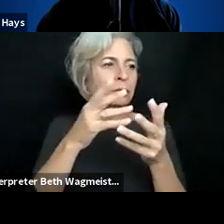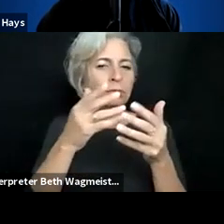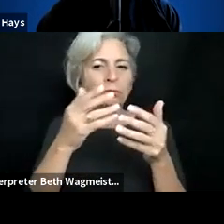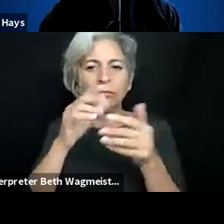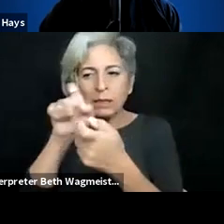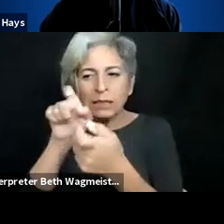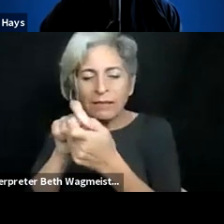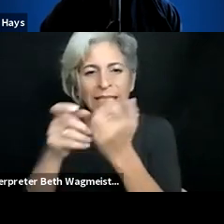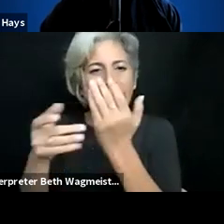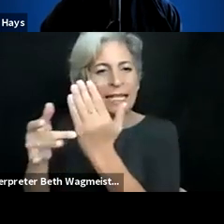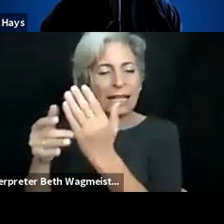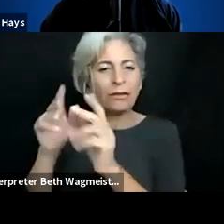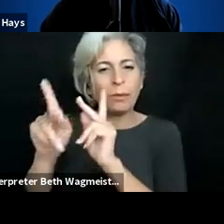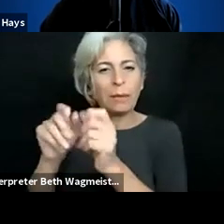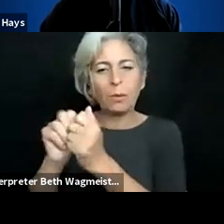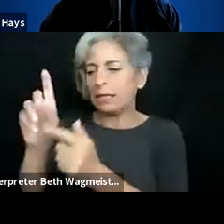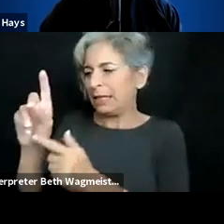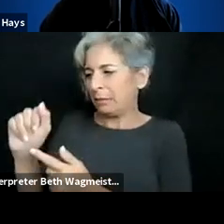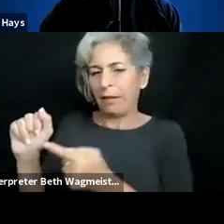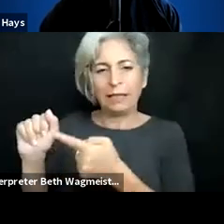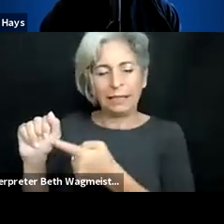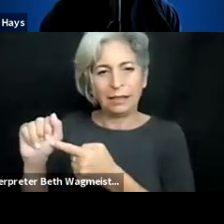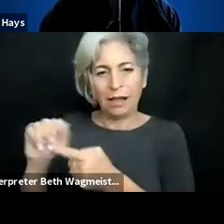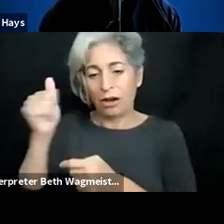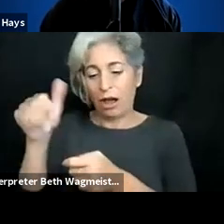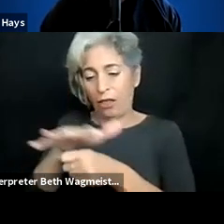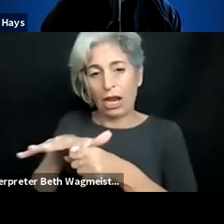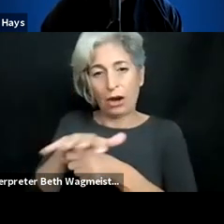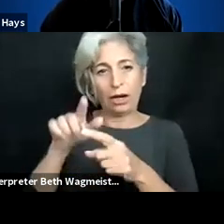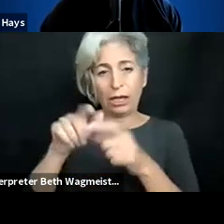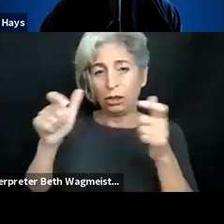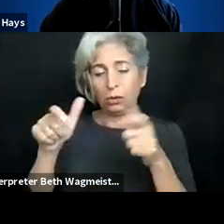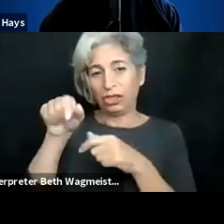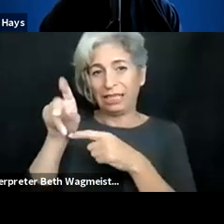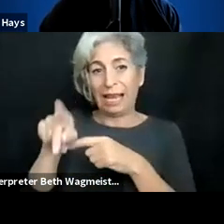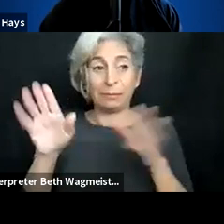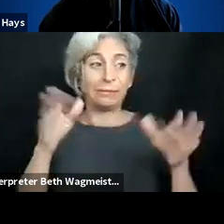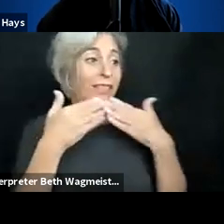and making this digital text more meaningful for the assistive technologies for persons with disabilities.